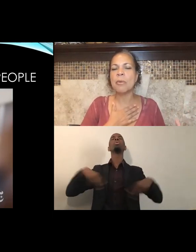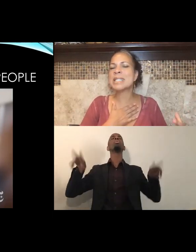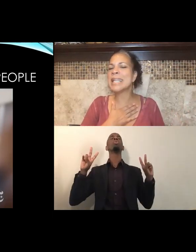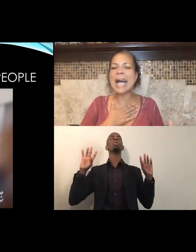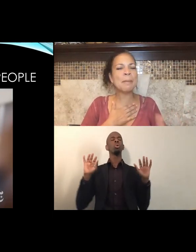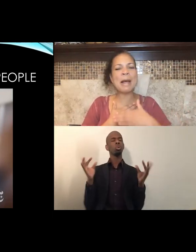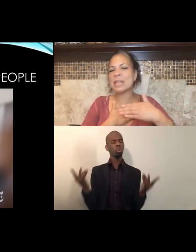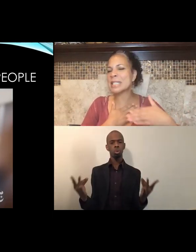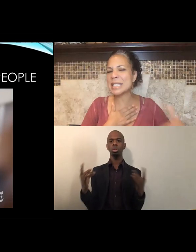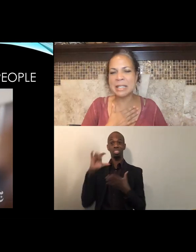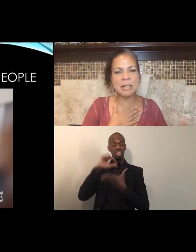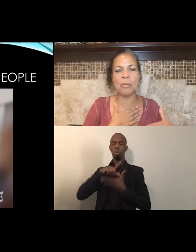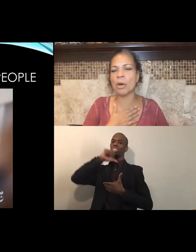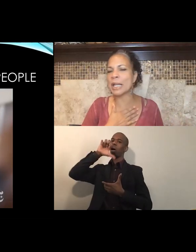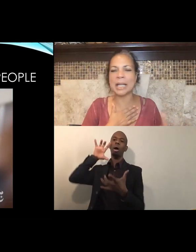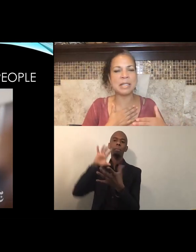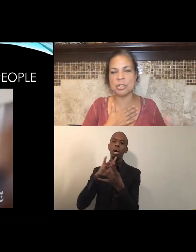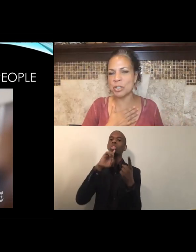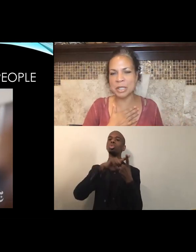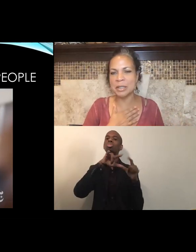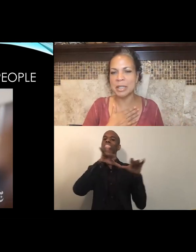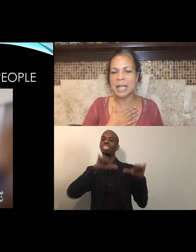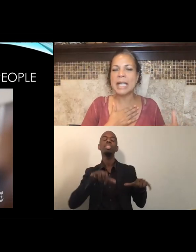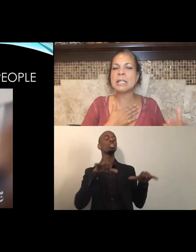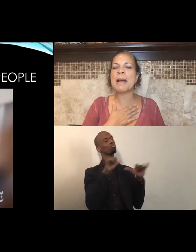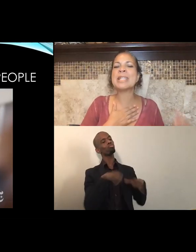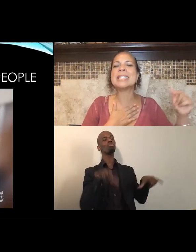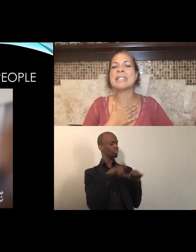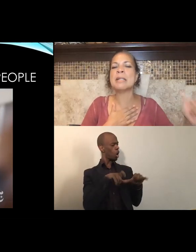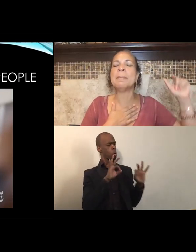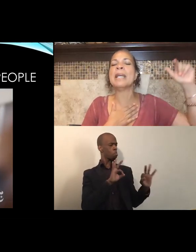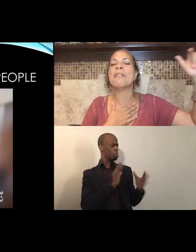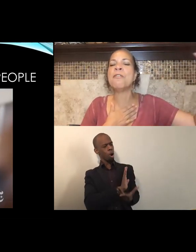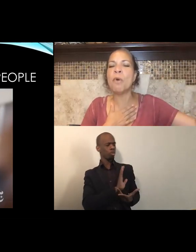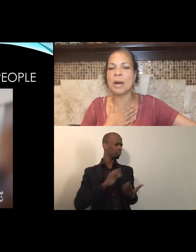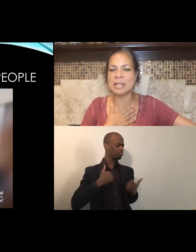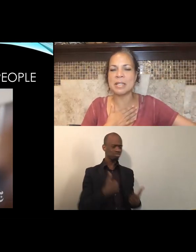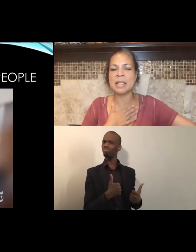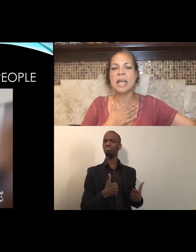was not about the system working as it should. It's about the system being forced,